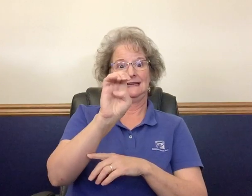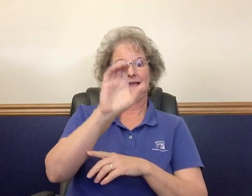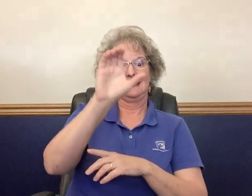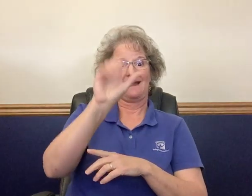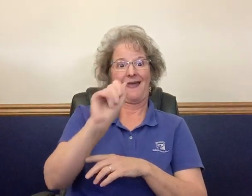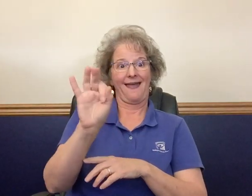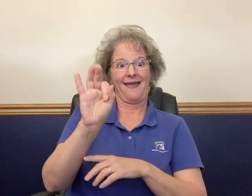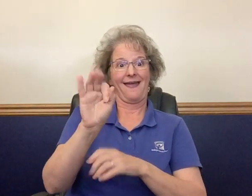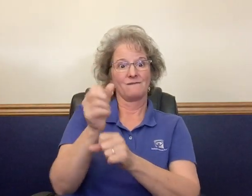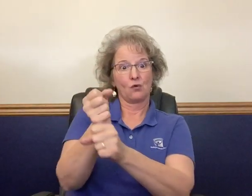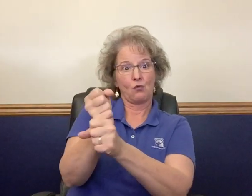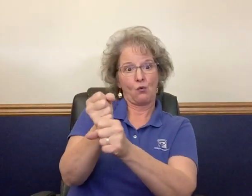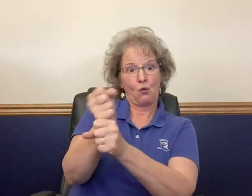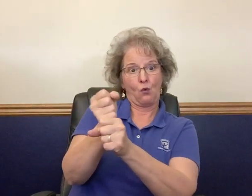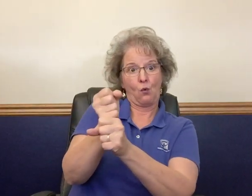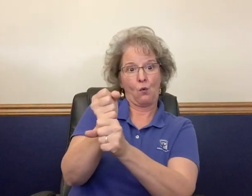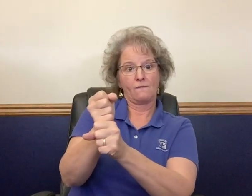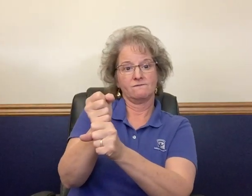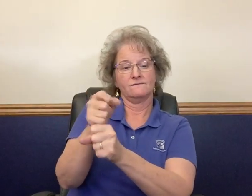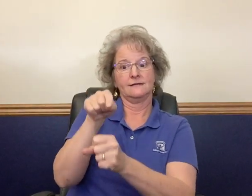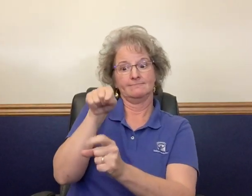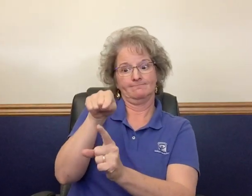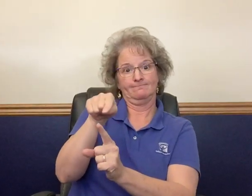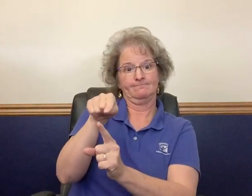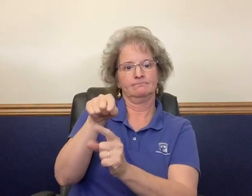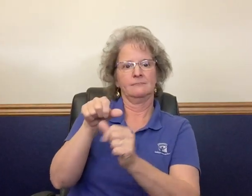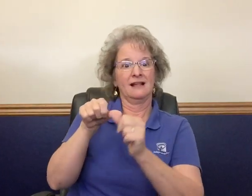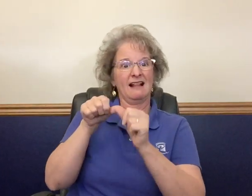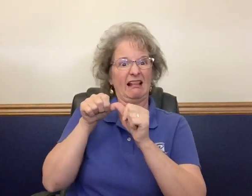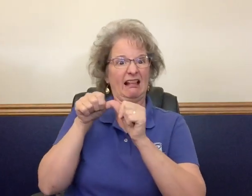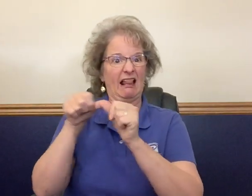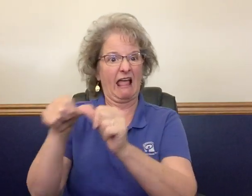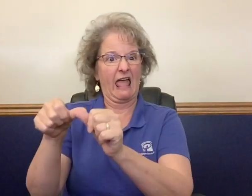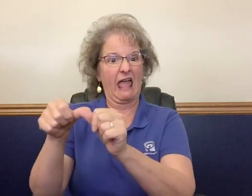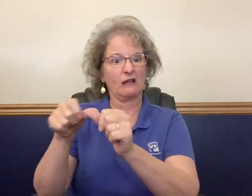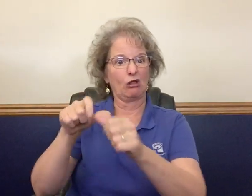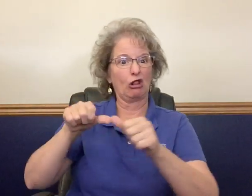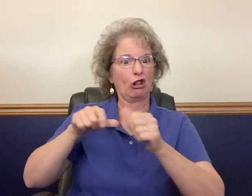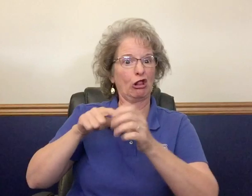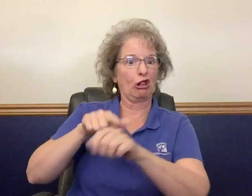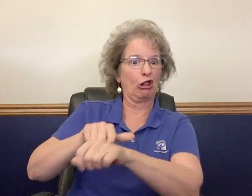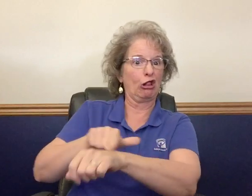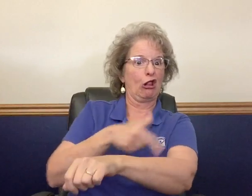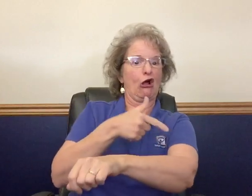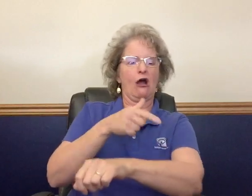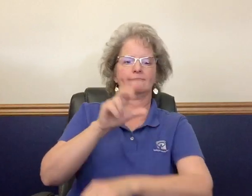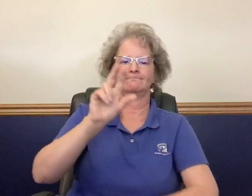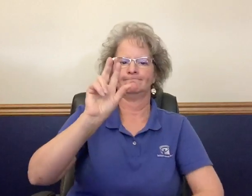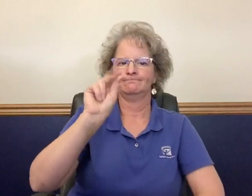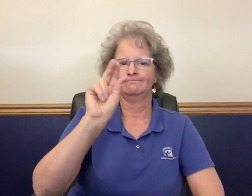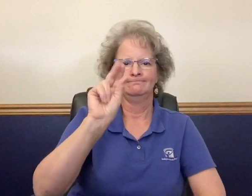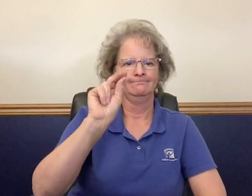that decaf coffee will not stay fresh long.